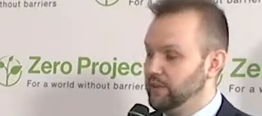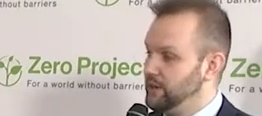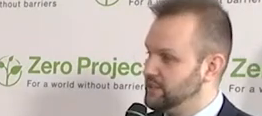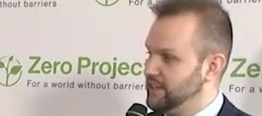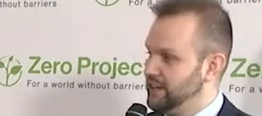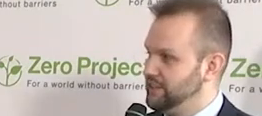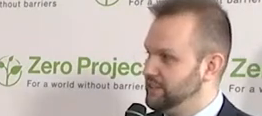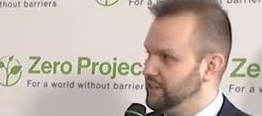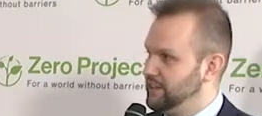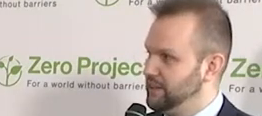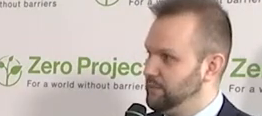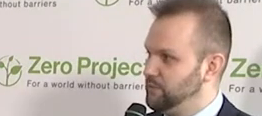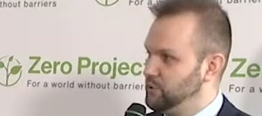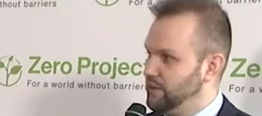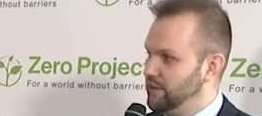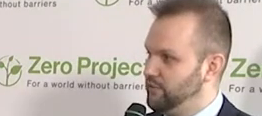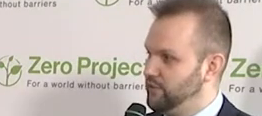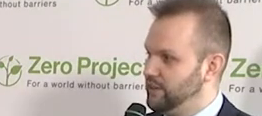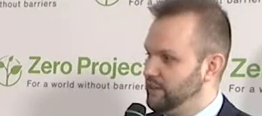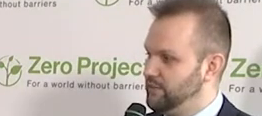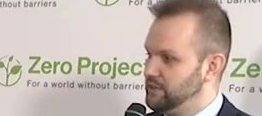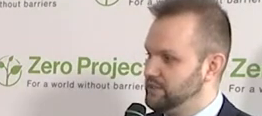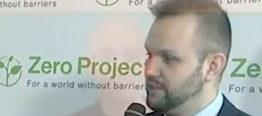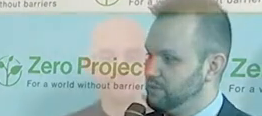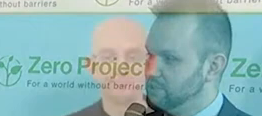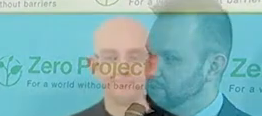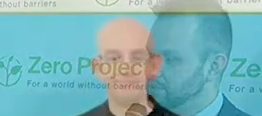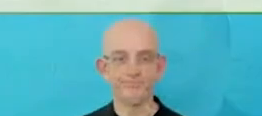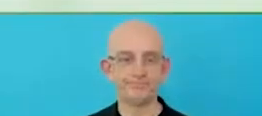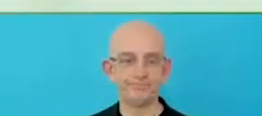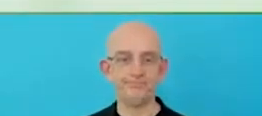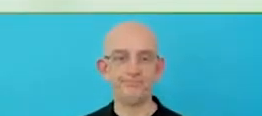I'm very excited to have very distinguished speakers with me here